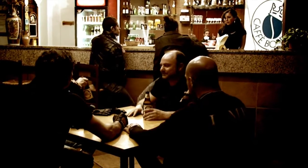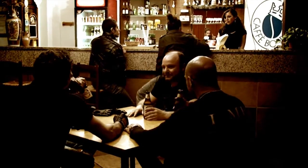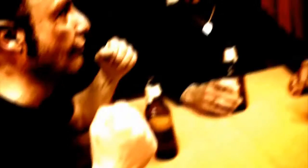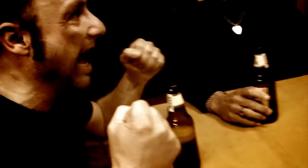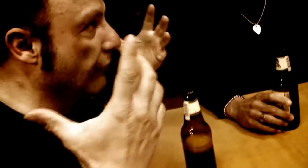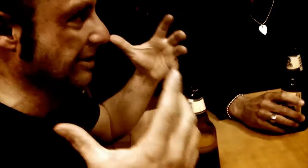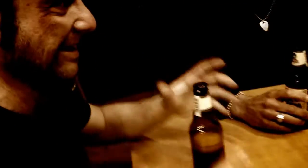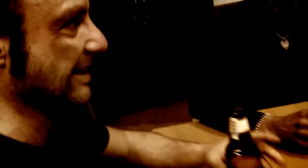together we are strong!